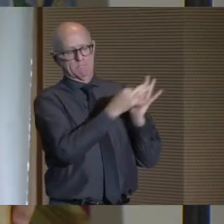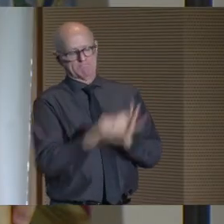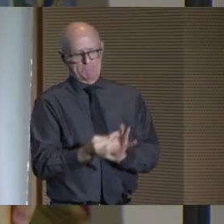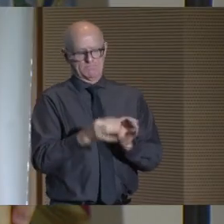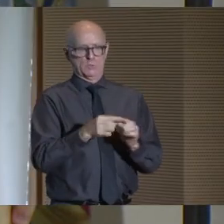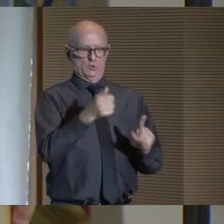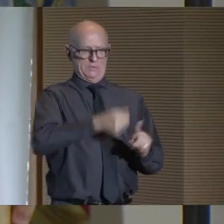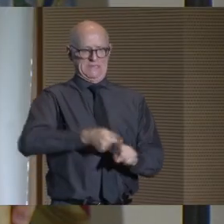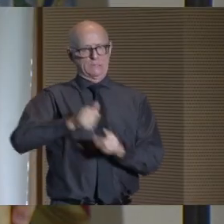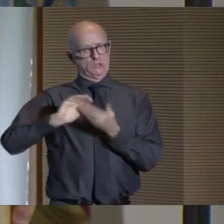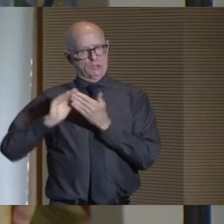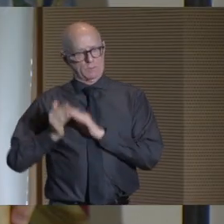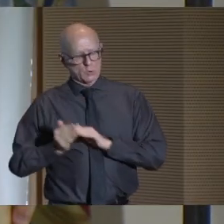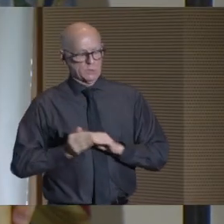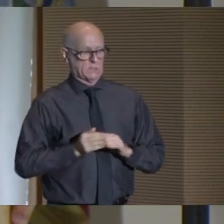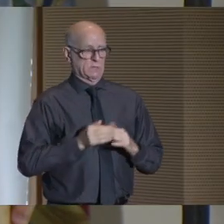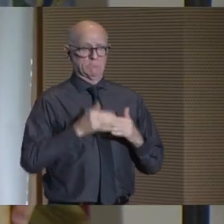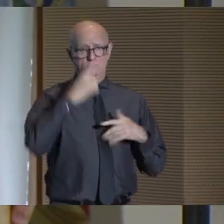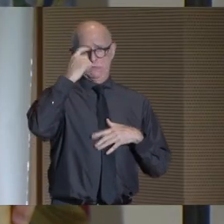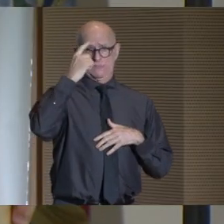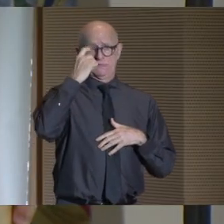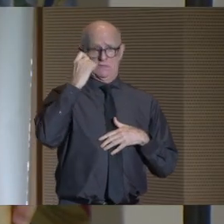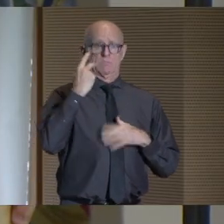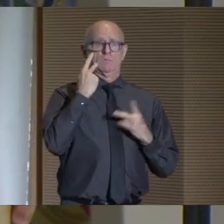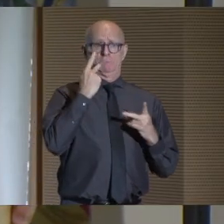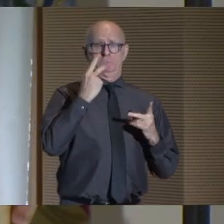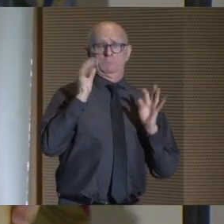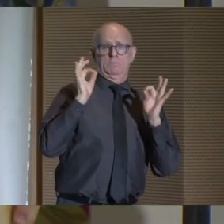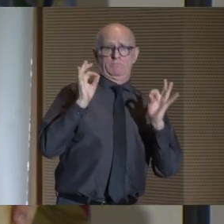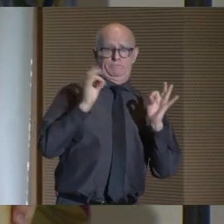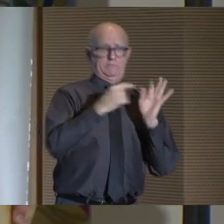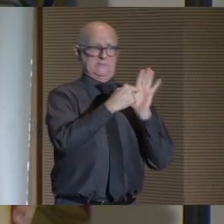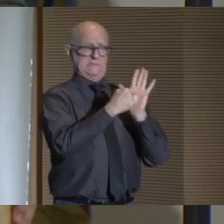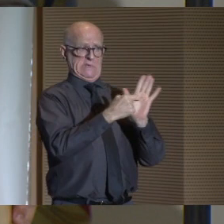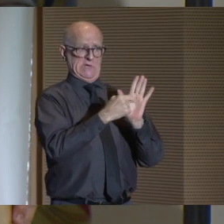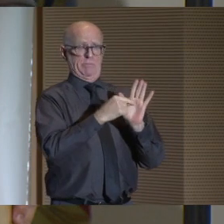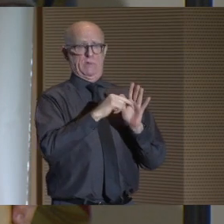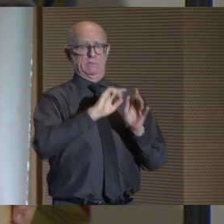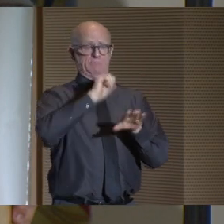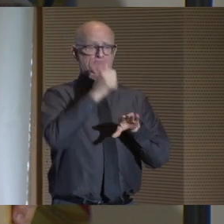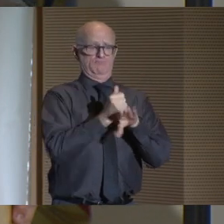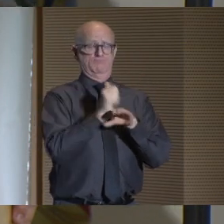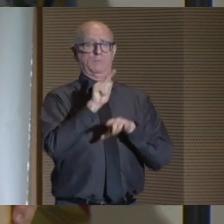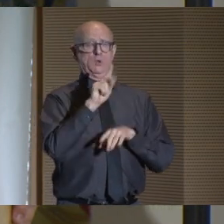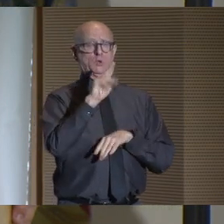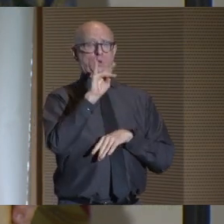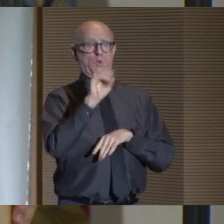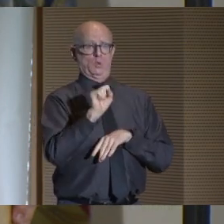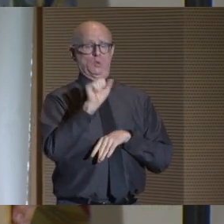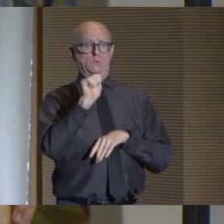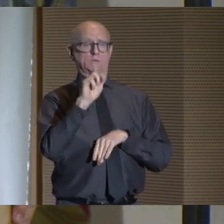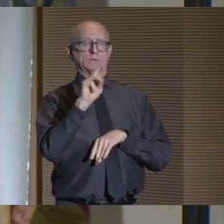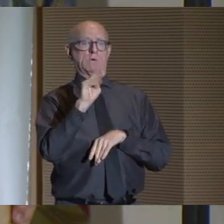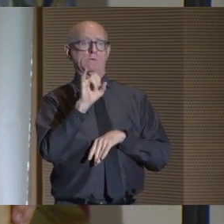in each of their communities. This summer brought a great example of this with the opening of the Louis Armstrong Center